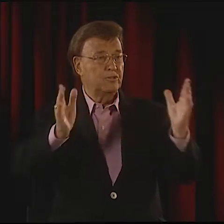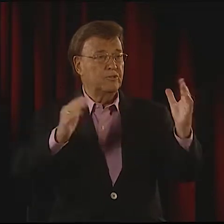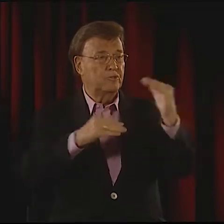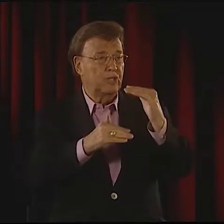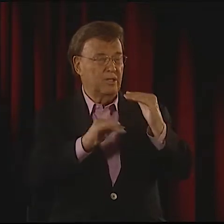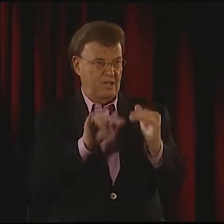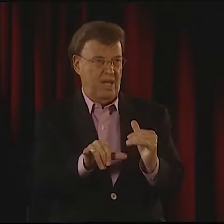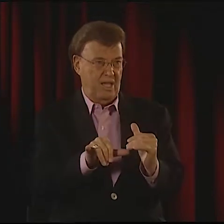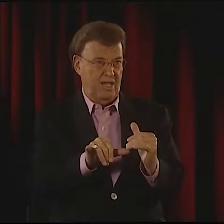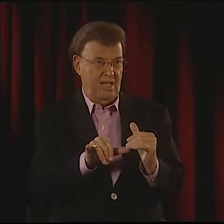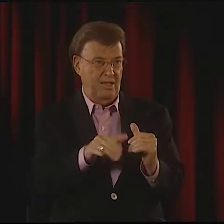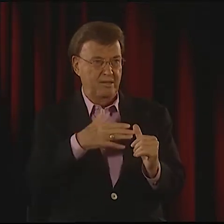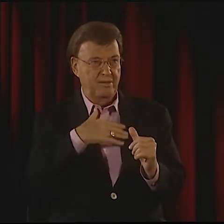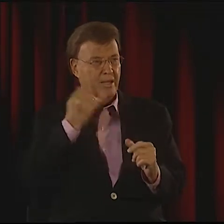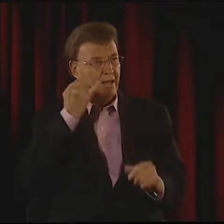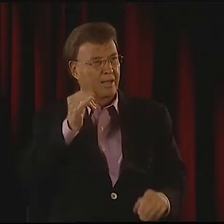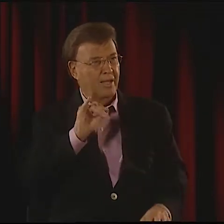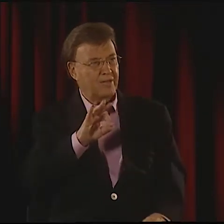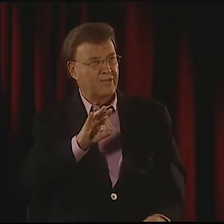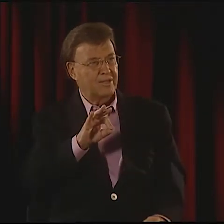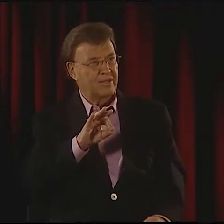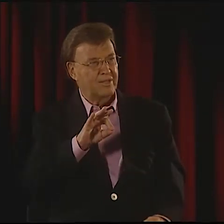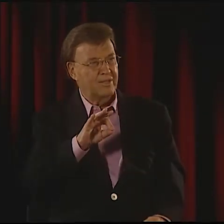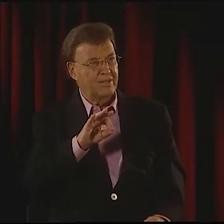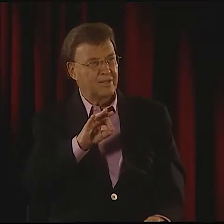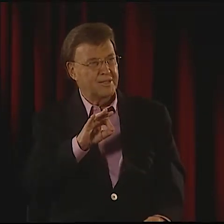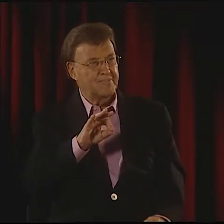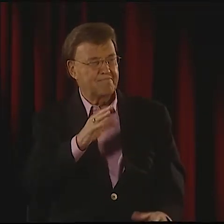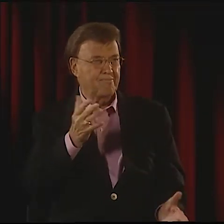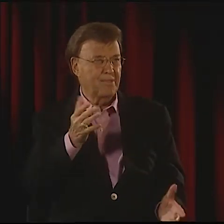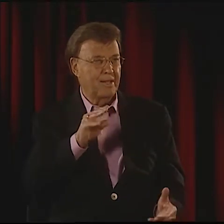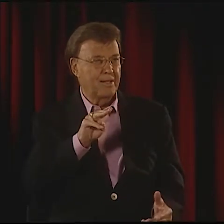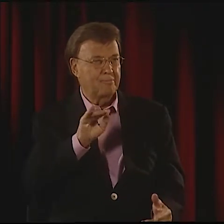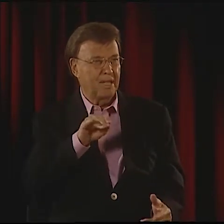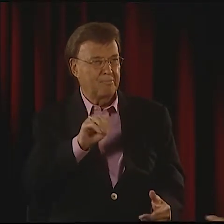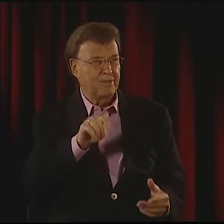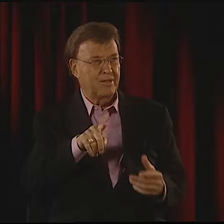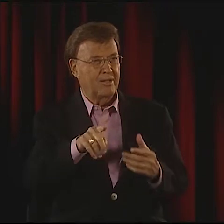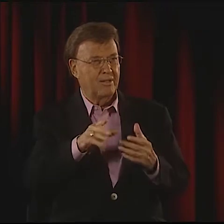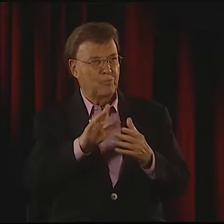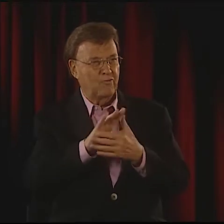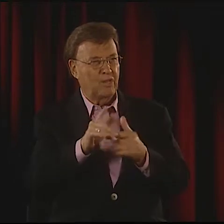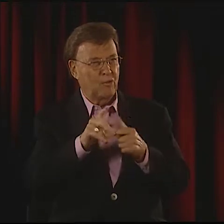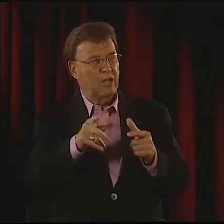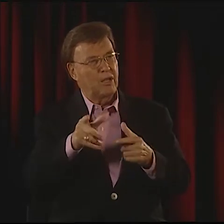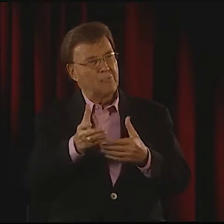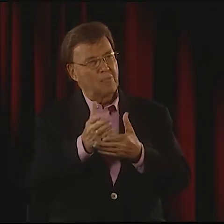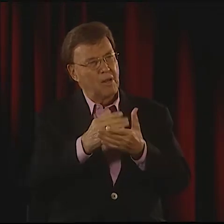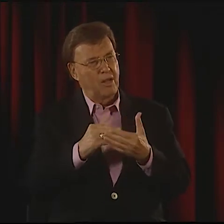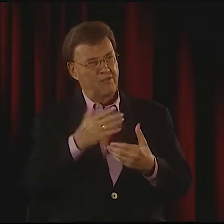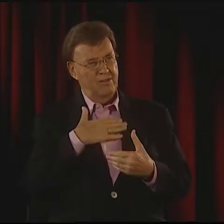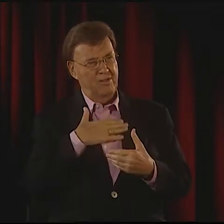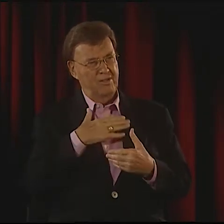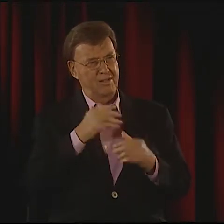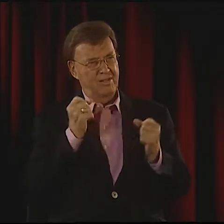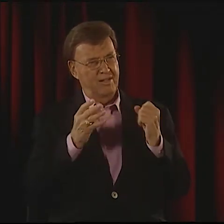YOU CAN SIT IN ONE PLACE AN INCORPORATE ALL OF THOSE IN ONE FRAME JUST LIKE WATCHING A MOVIE ON TV. IT'S RIGHT IN FRONT OF YOU.